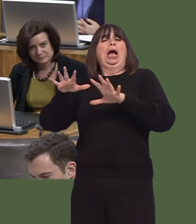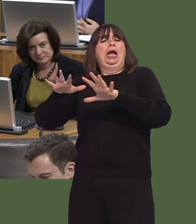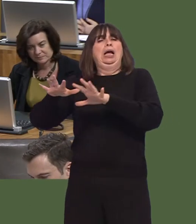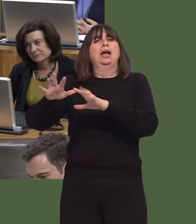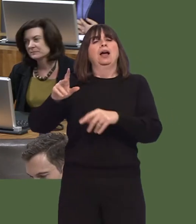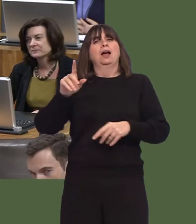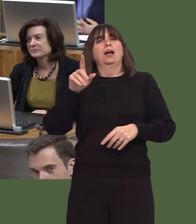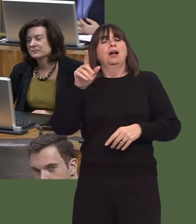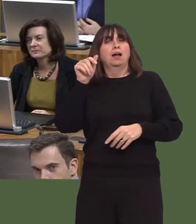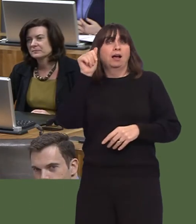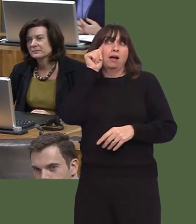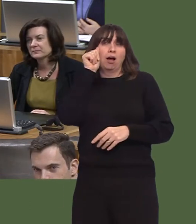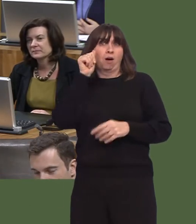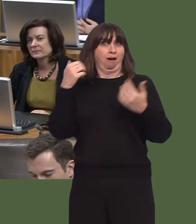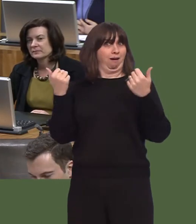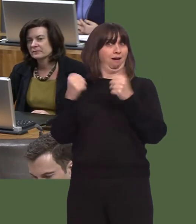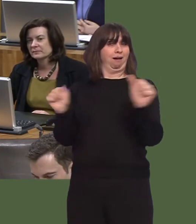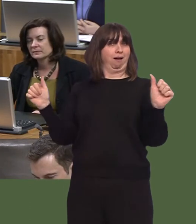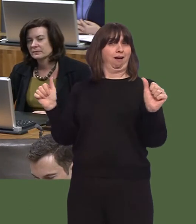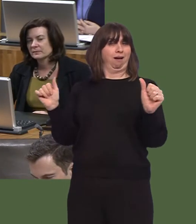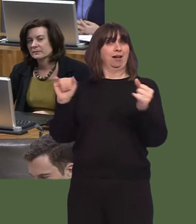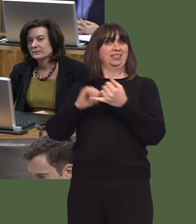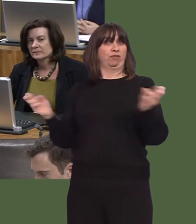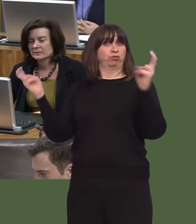Of course, I very much welcome the return of the Severn bridges to public ownership.